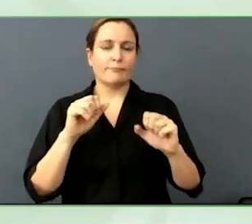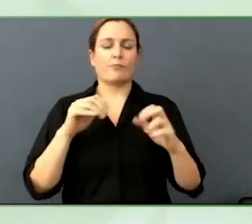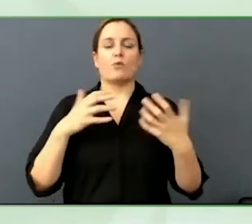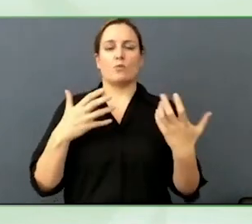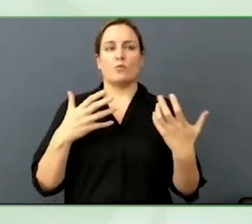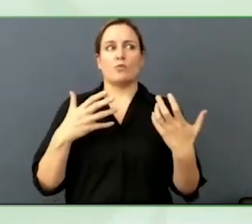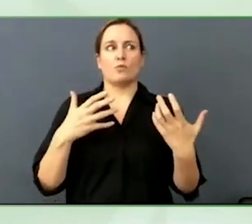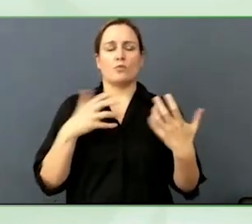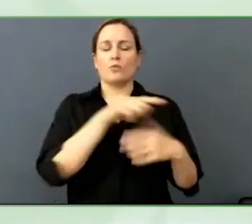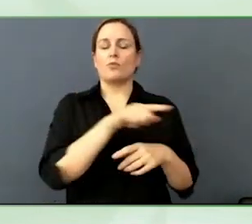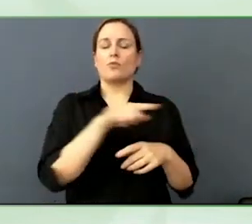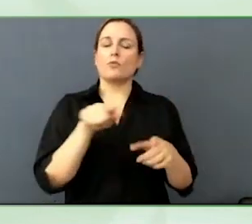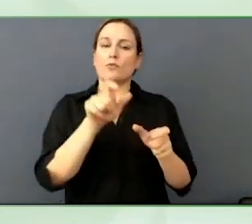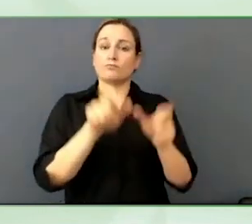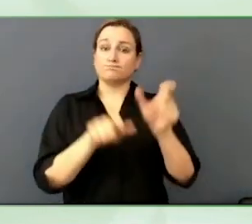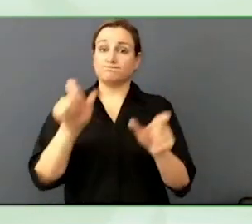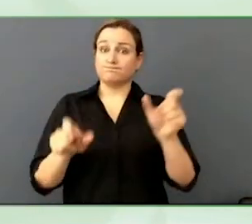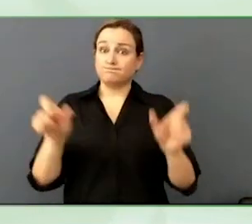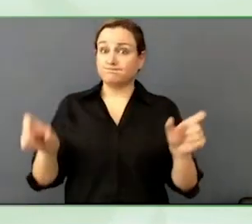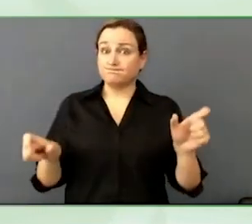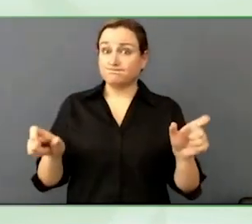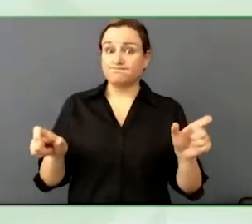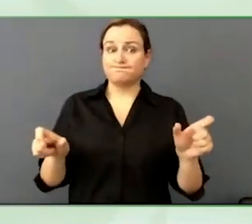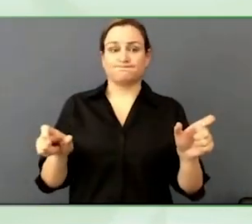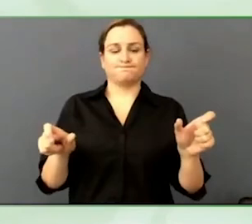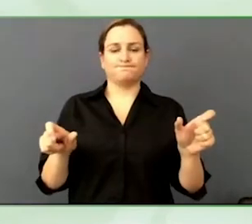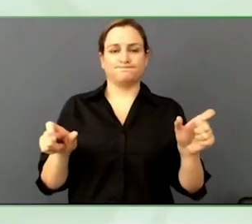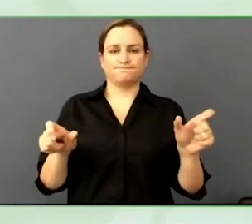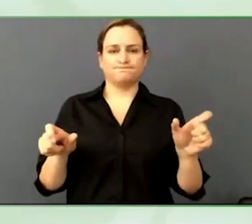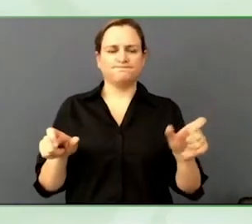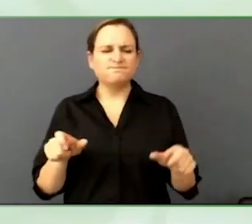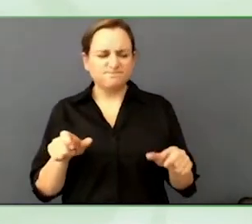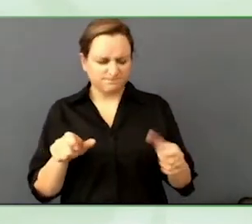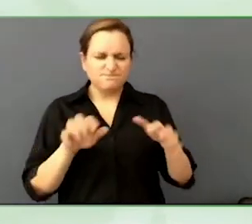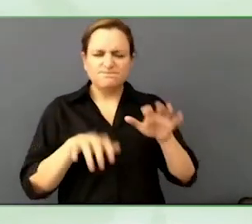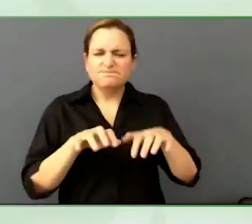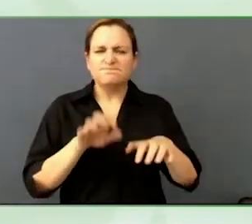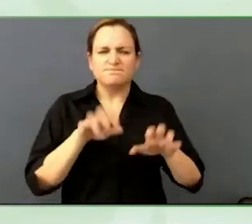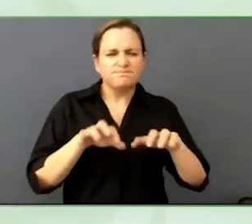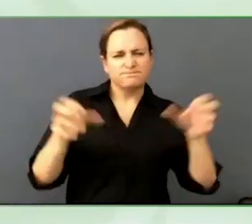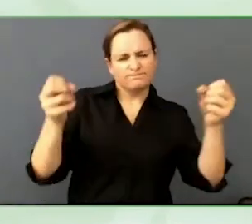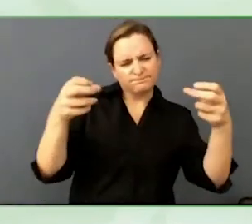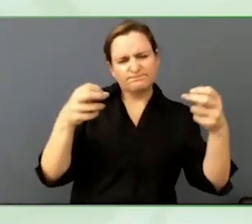It is crazy to think how little feedback we have gotten over the years.